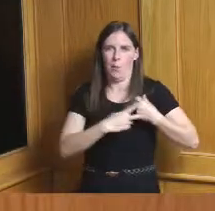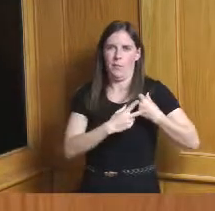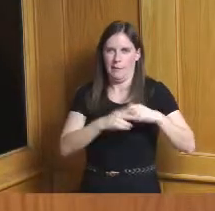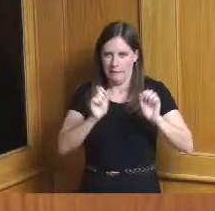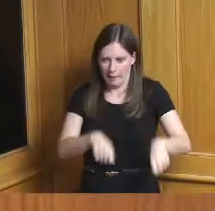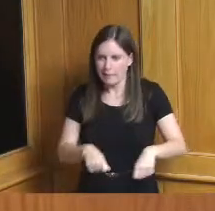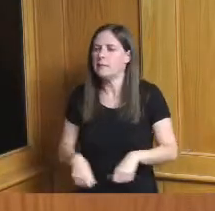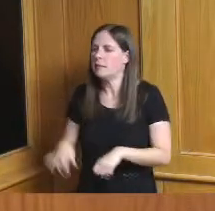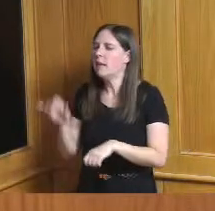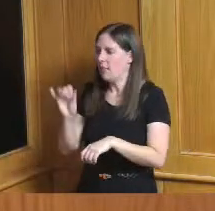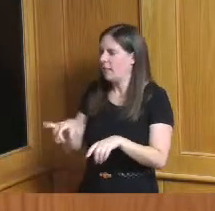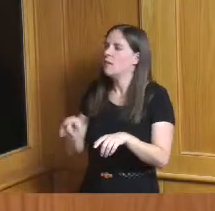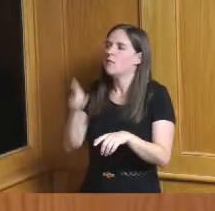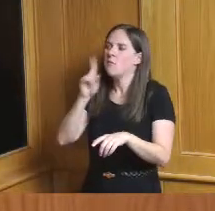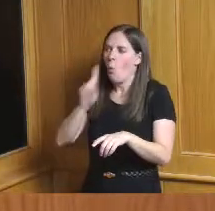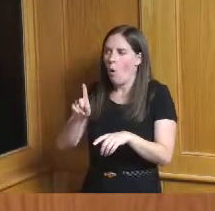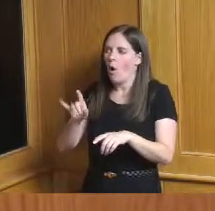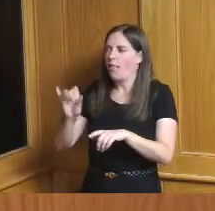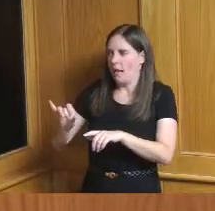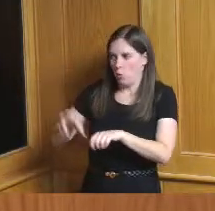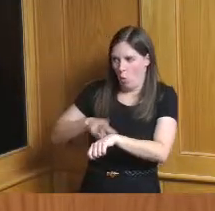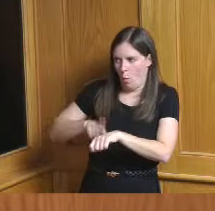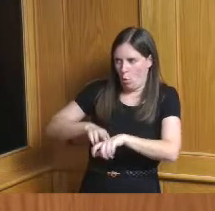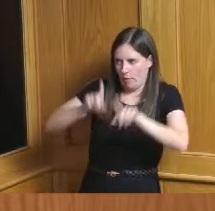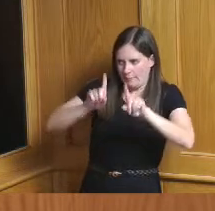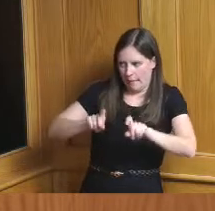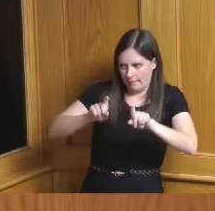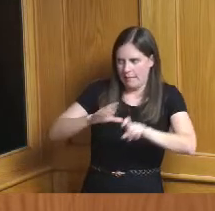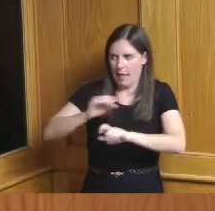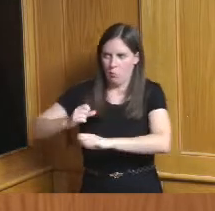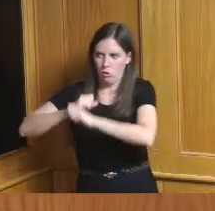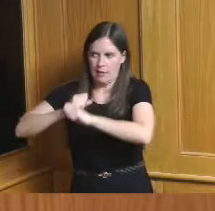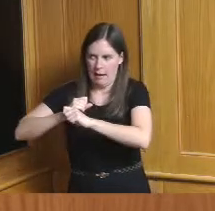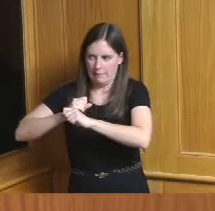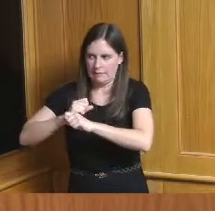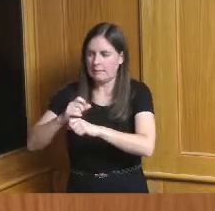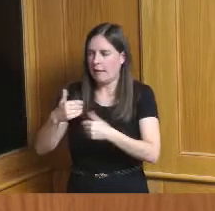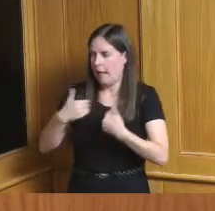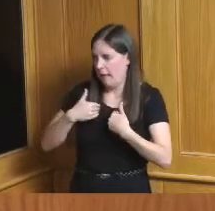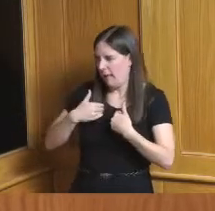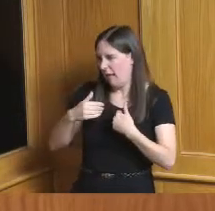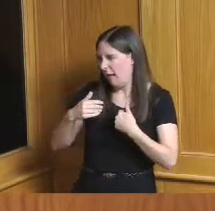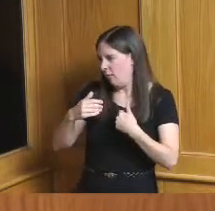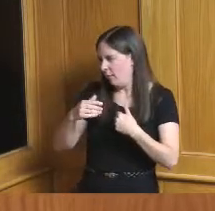the testing that test and protect is doing at different locations and as we've been doing for